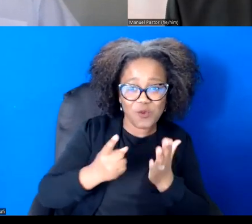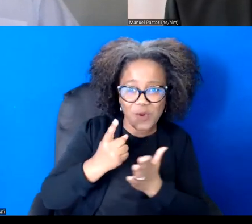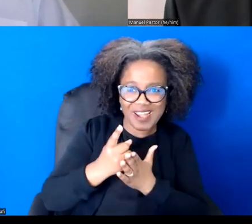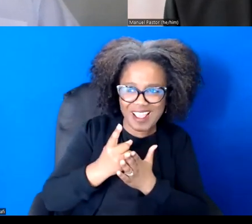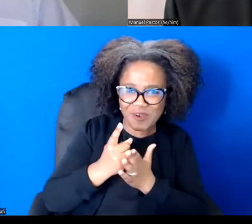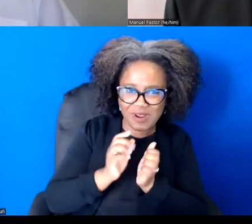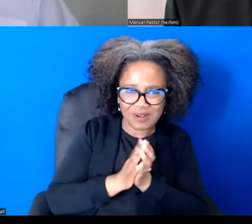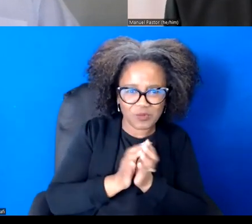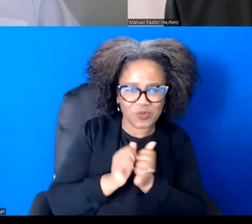on the call.